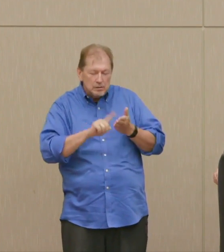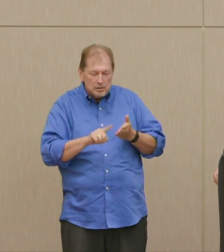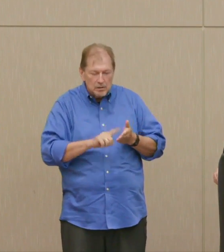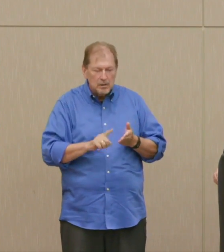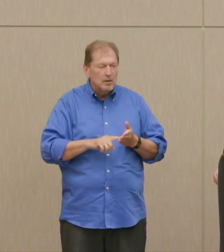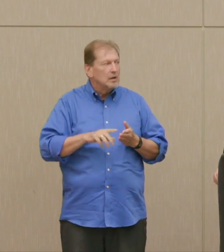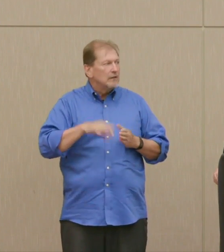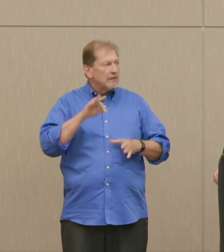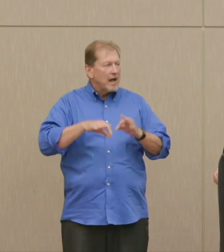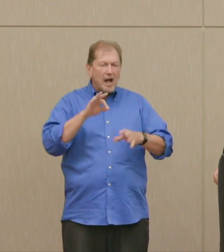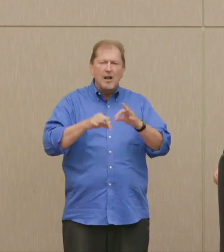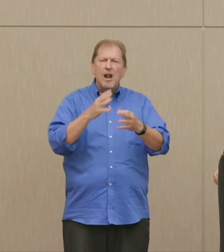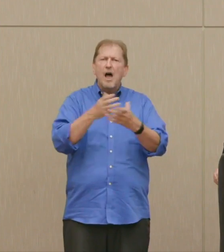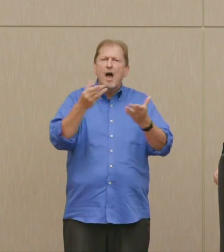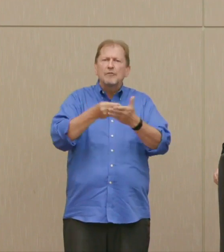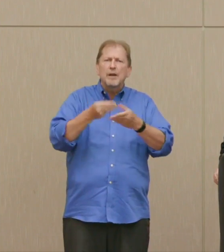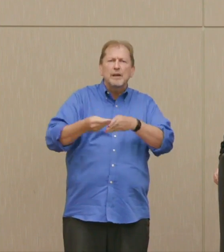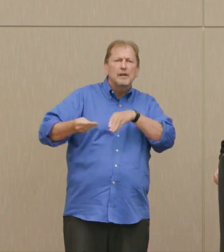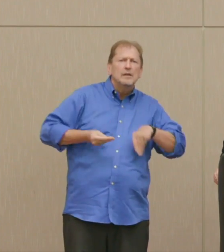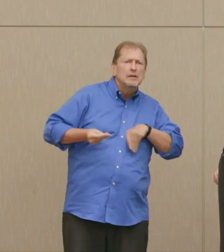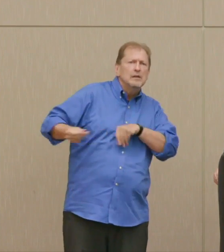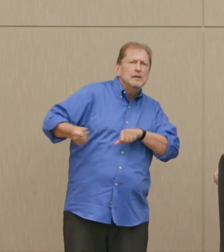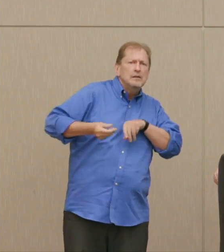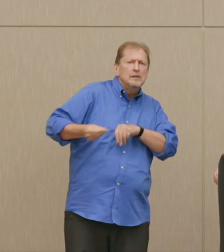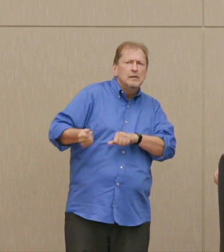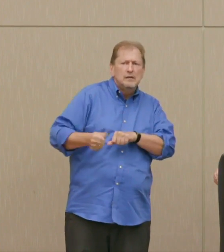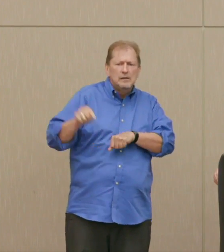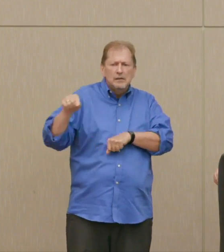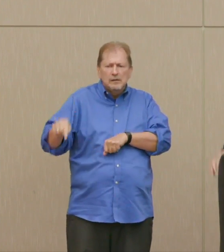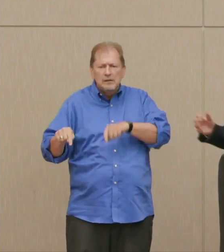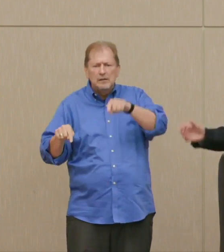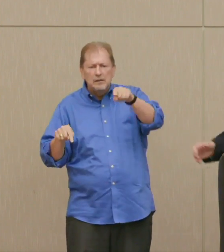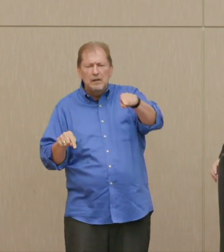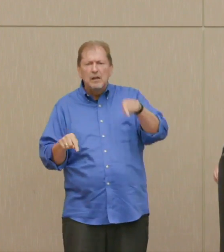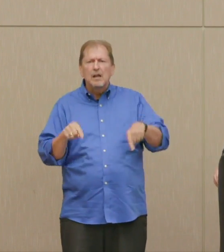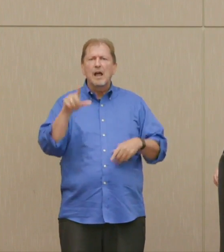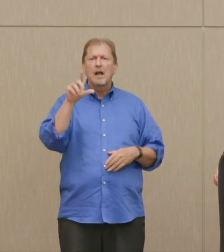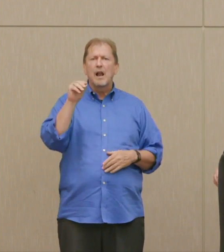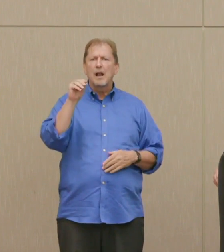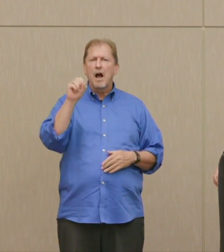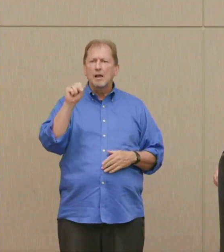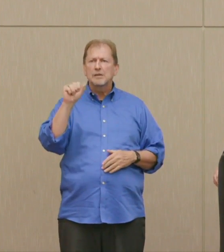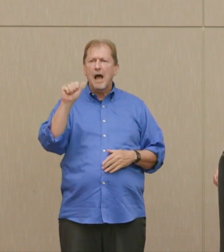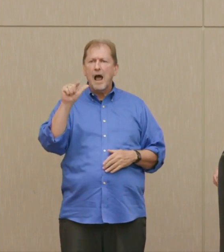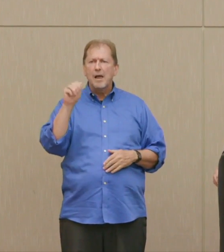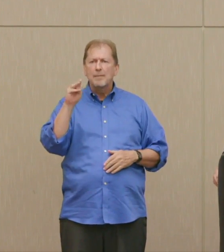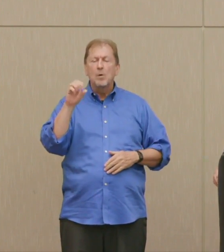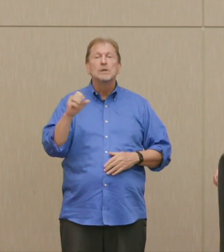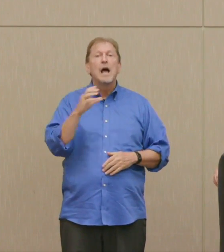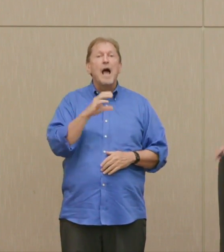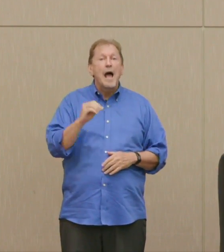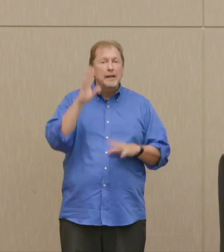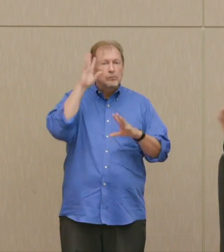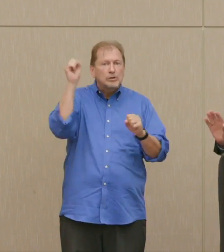that a lot of money was being spent at several places, like Los Alamos, and wanted to find out what it was, and couldn't.